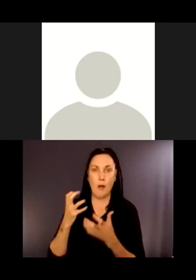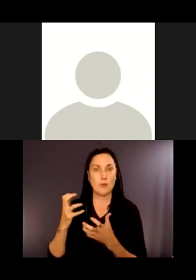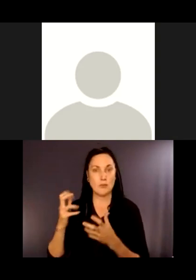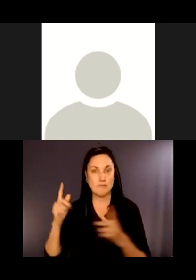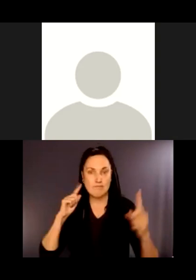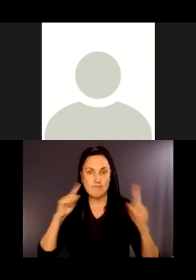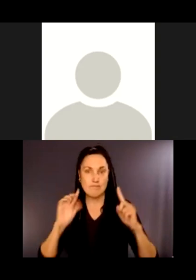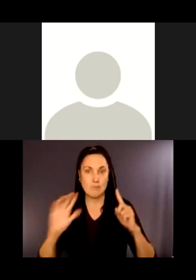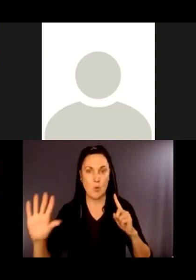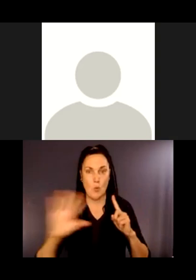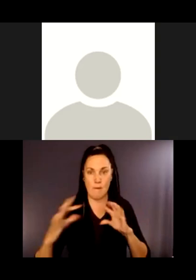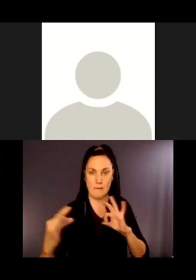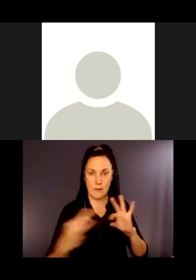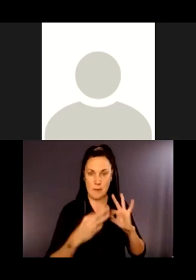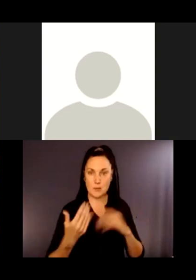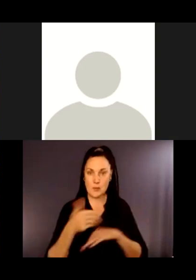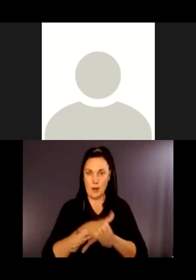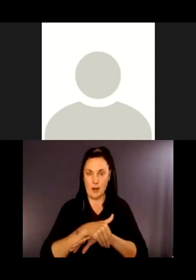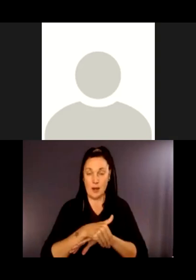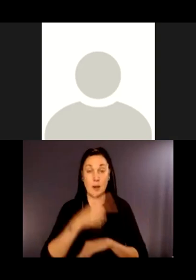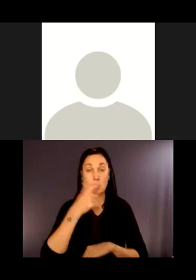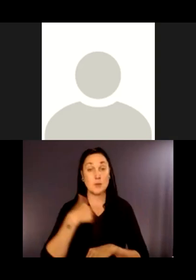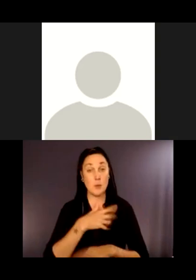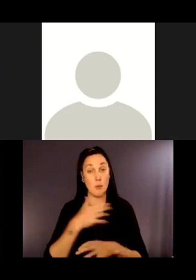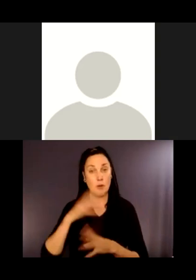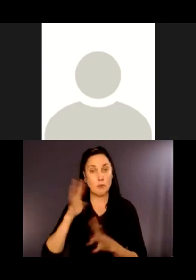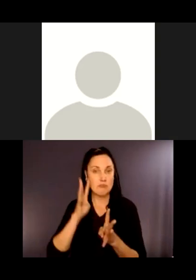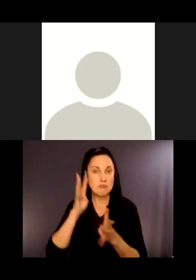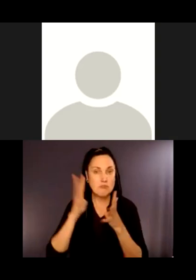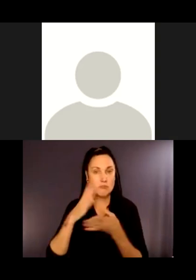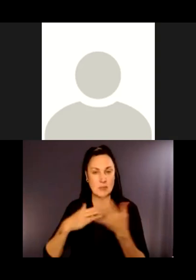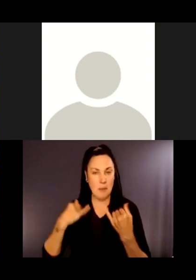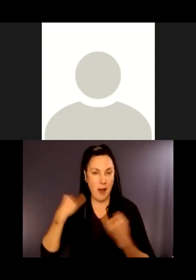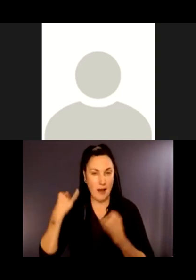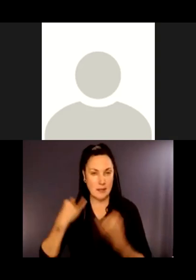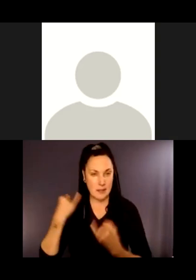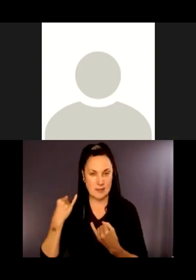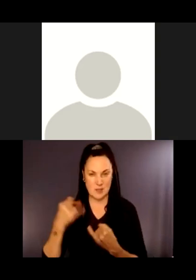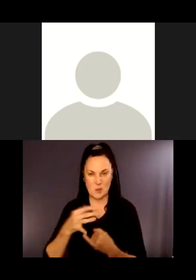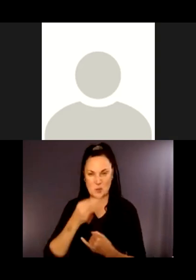we go along because we're going to come up with some ideas. I'm just about to turn this over to Madeleine to talk about those.